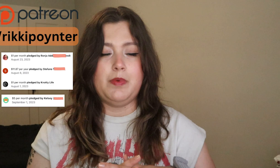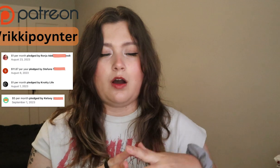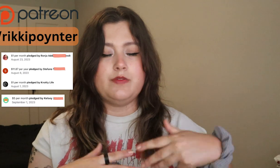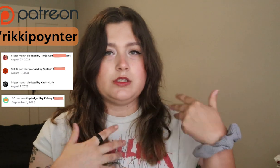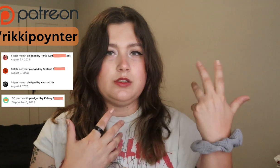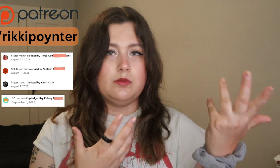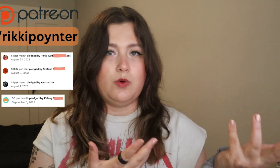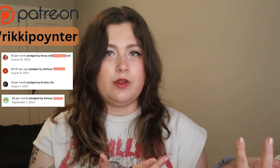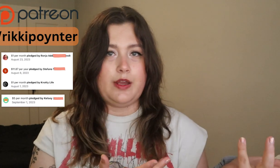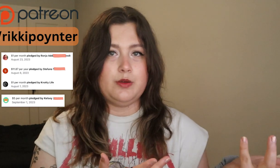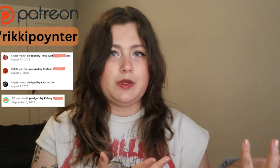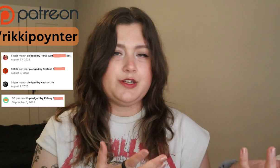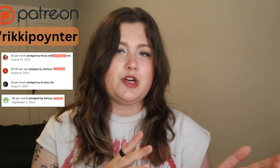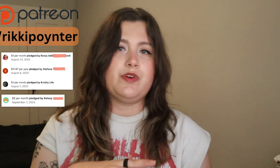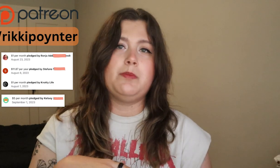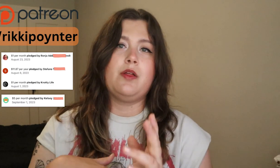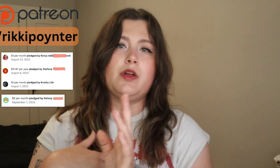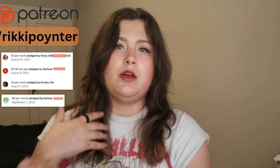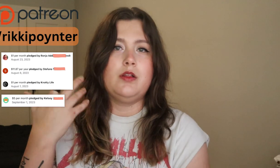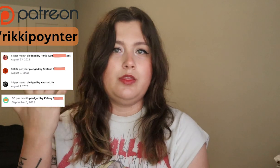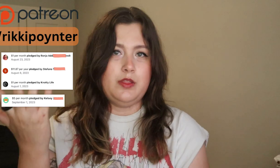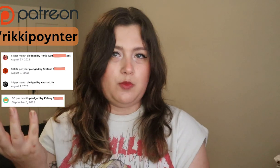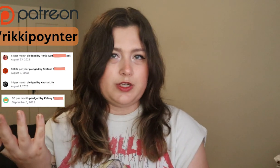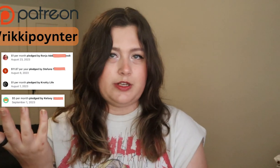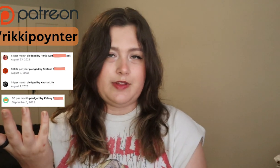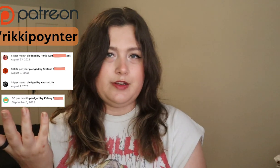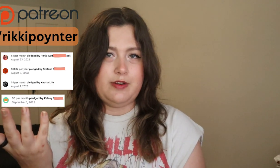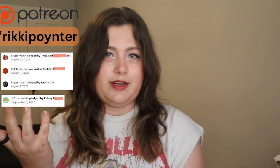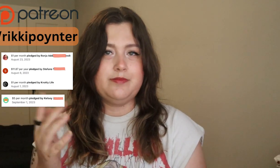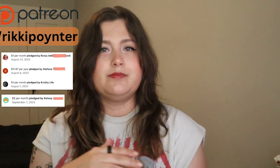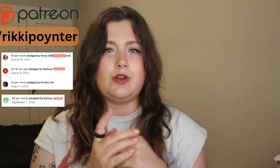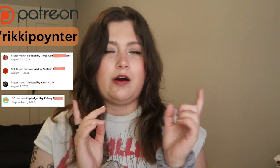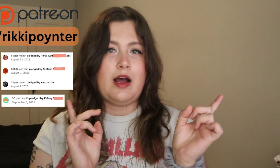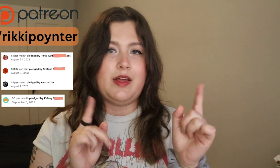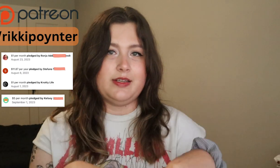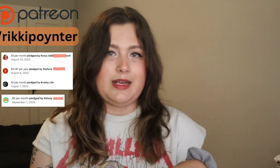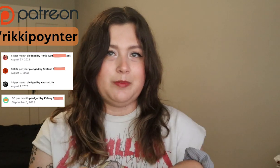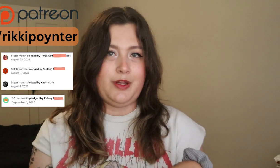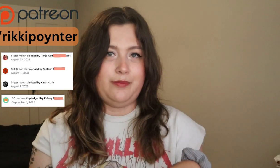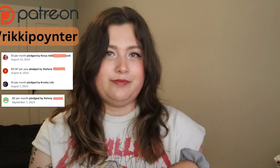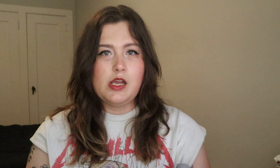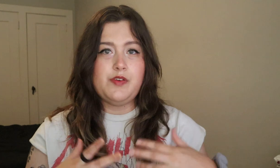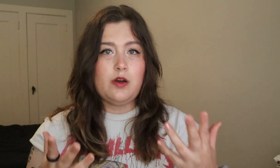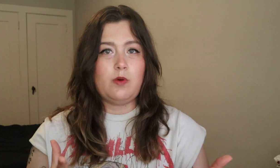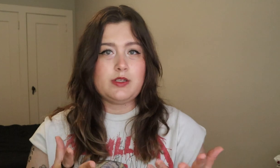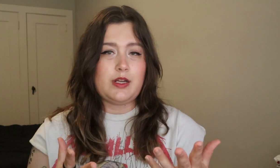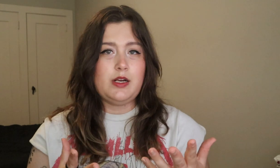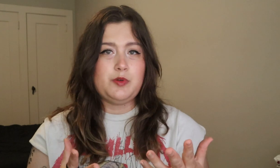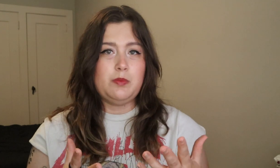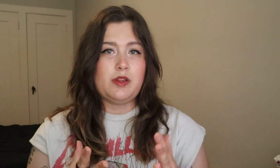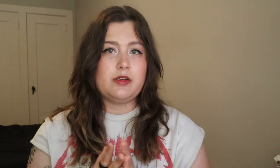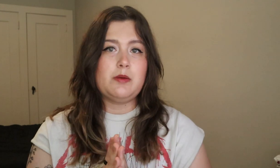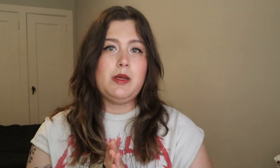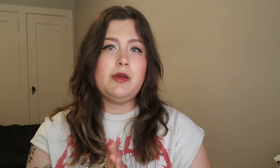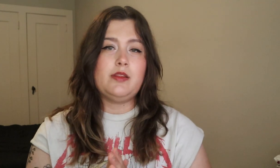But obviously the more that you pledge every month, the more stuff that you get. So I'll have that linked down below. If you don't want to sign up to a monthly commitment,